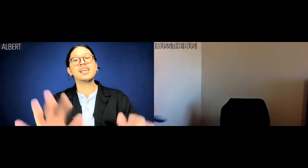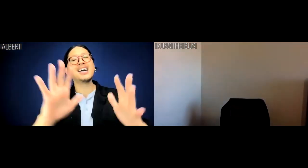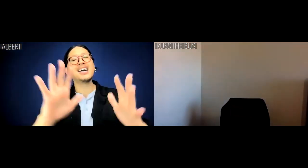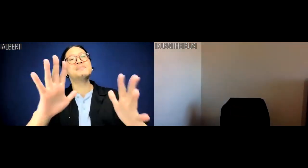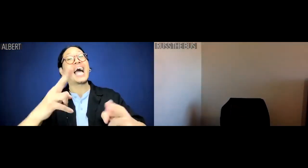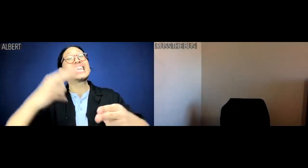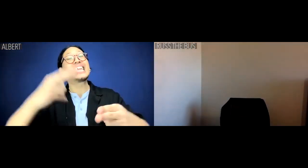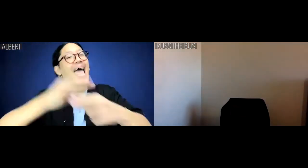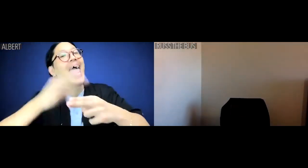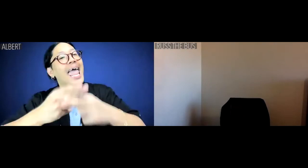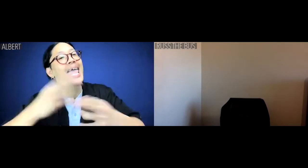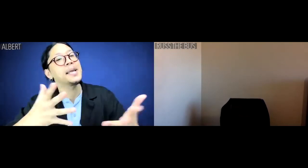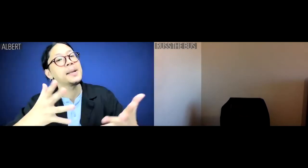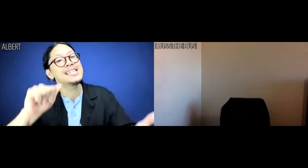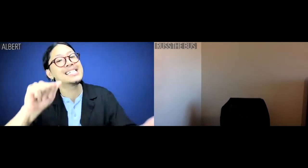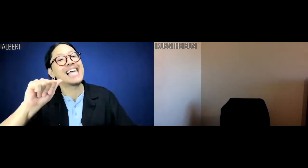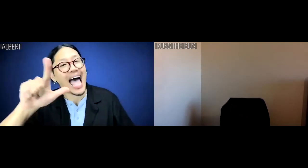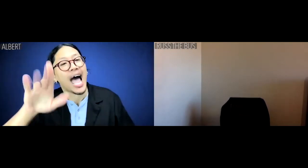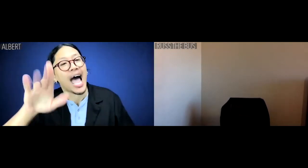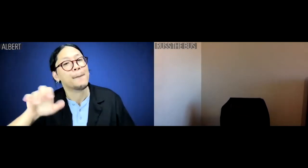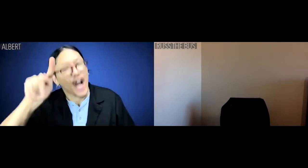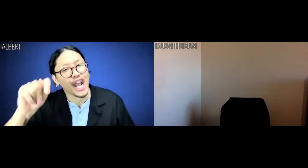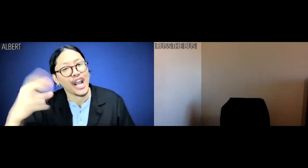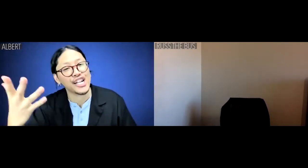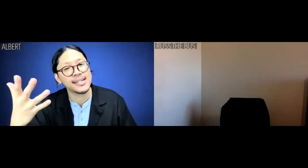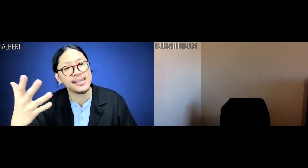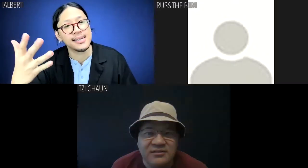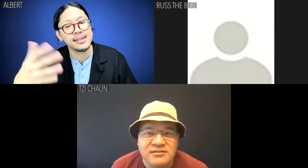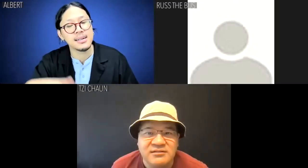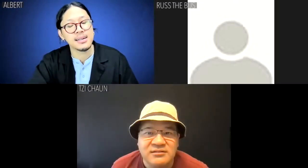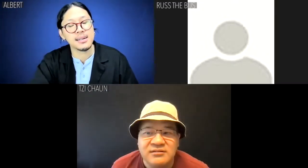Albert: My NAME is Albert!